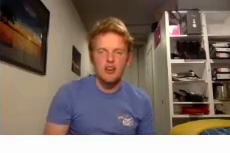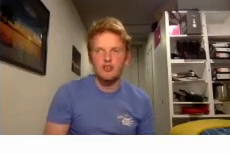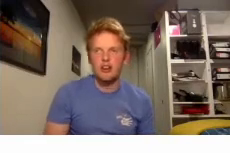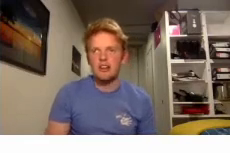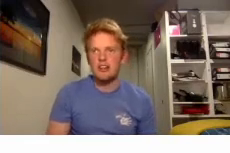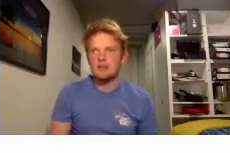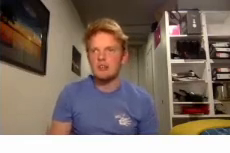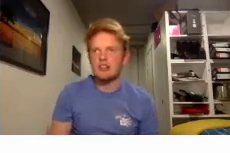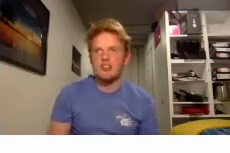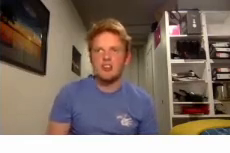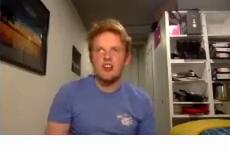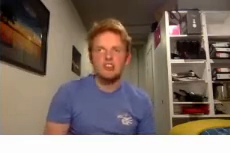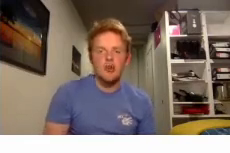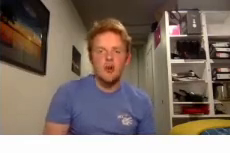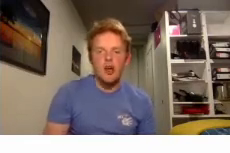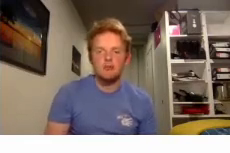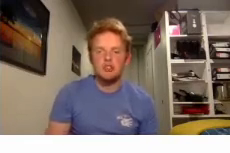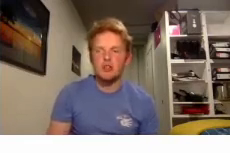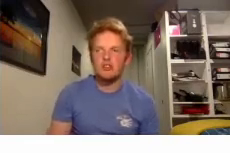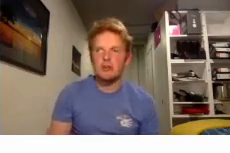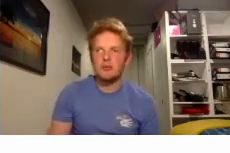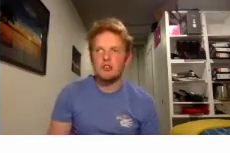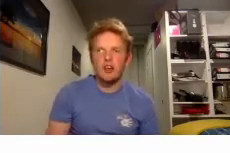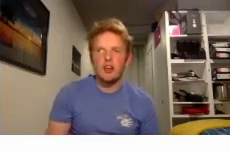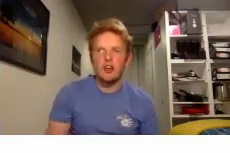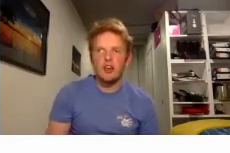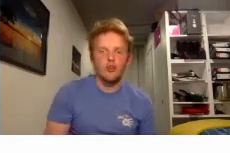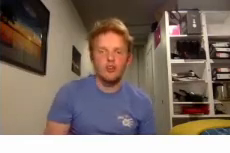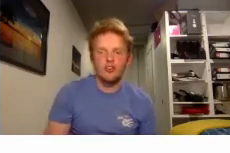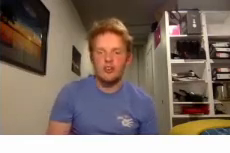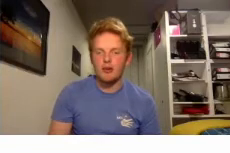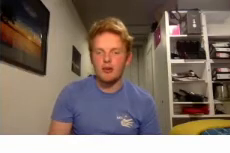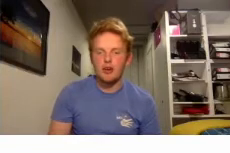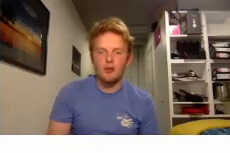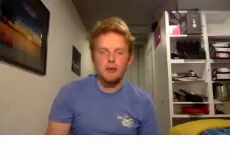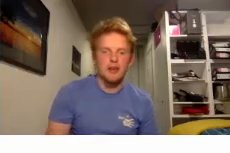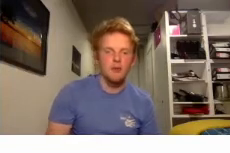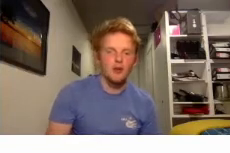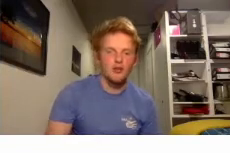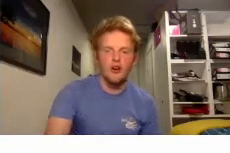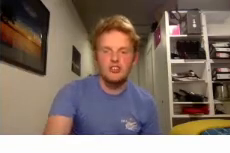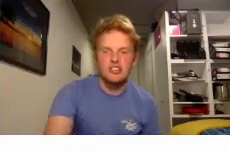friendly community so Jodie would you like to talk about the role of being welfare officer